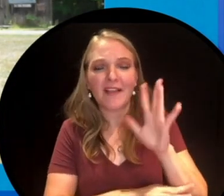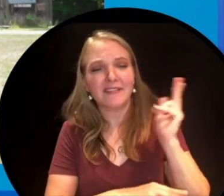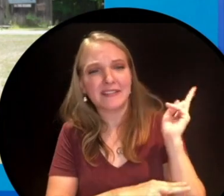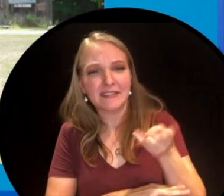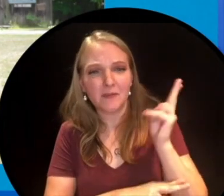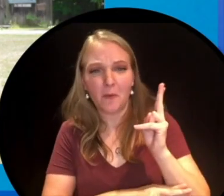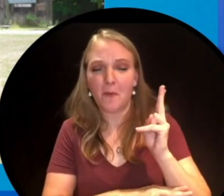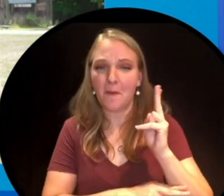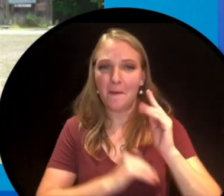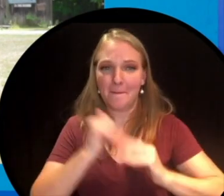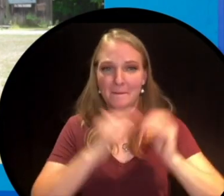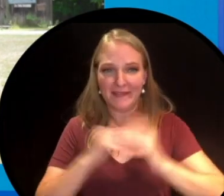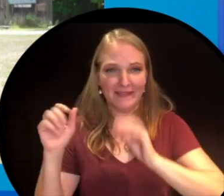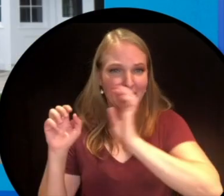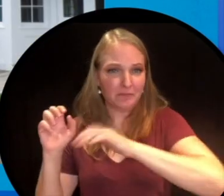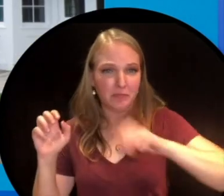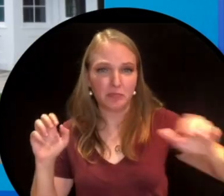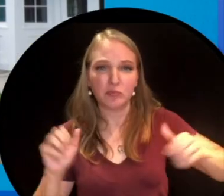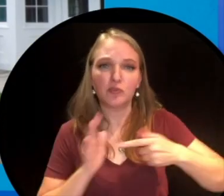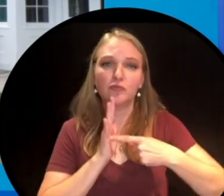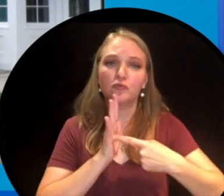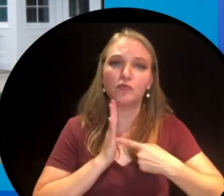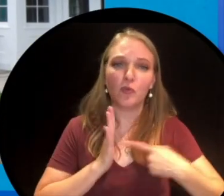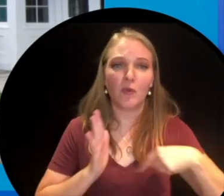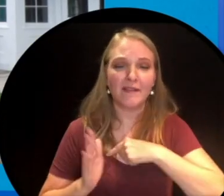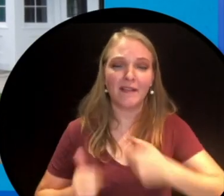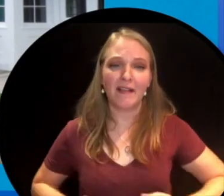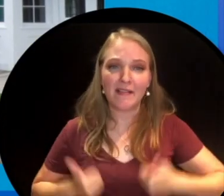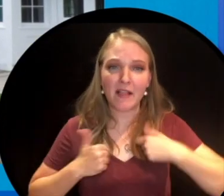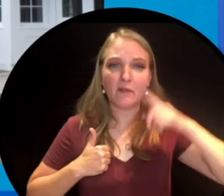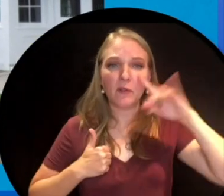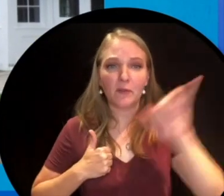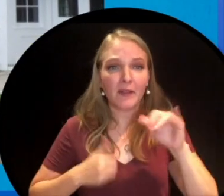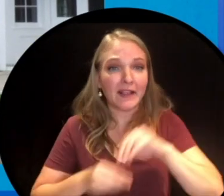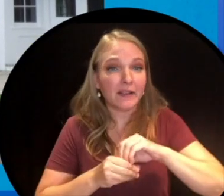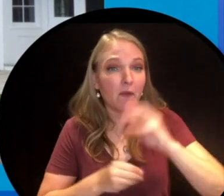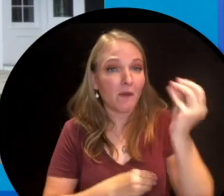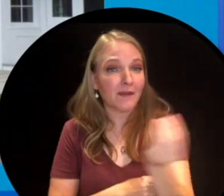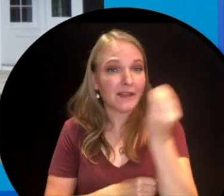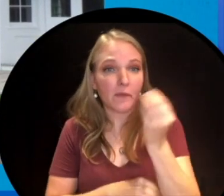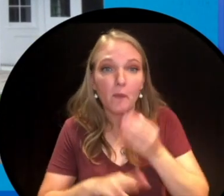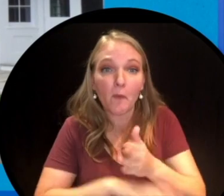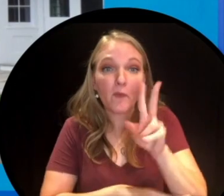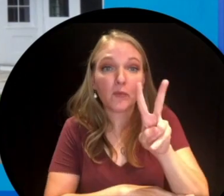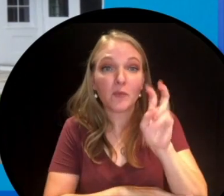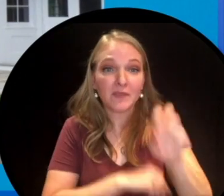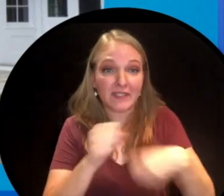over 35 historical buildings that show us what life was like in ontario almost 200 years ago.